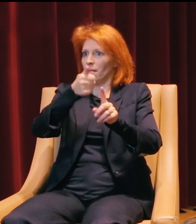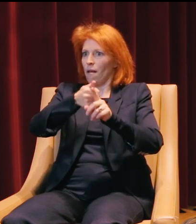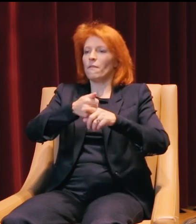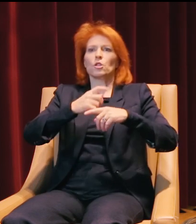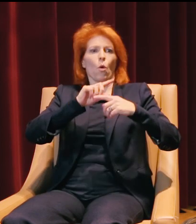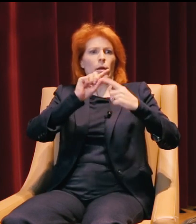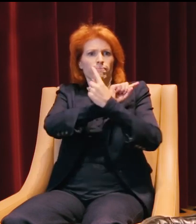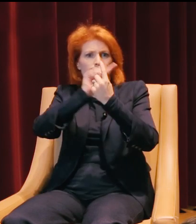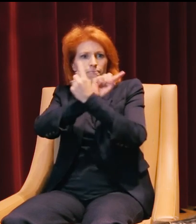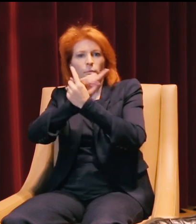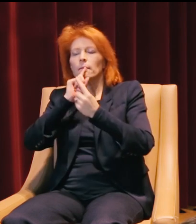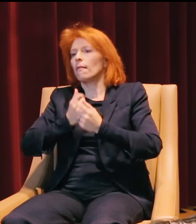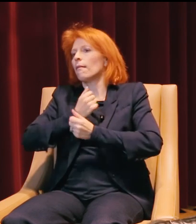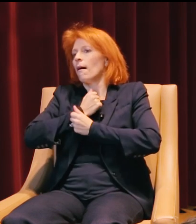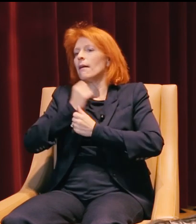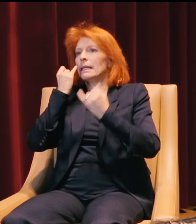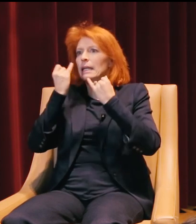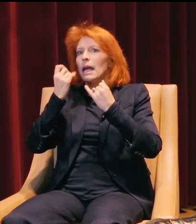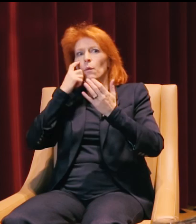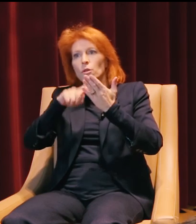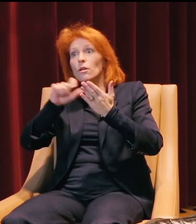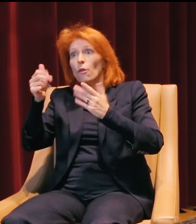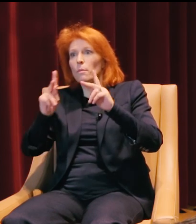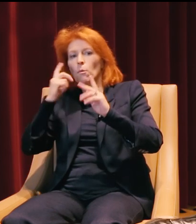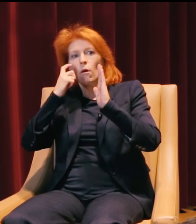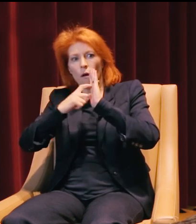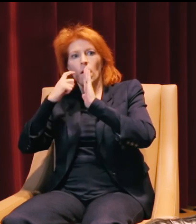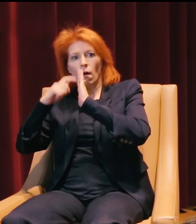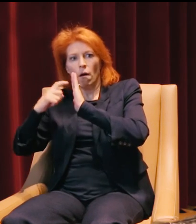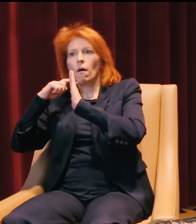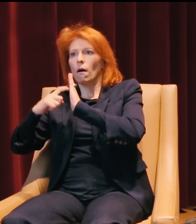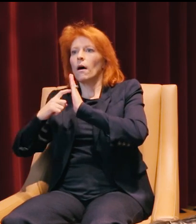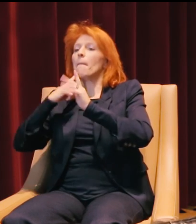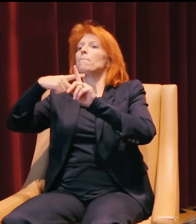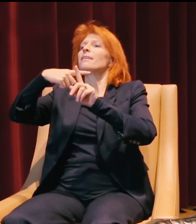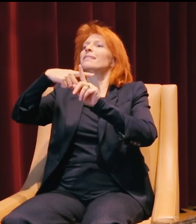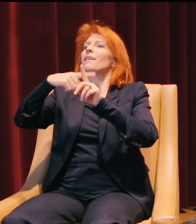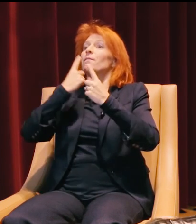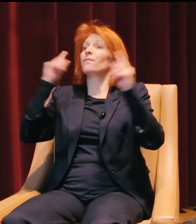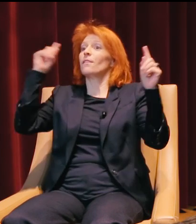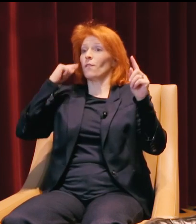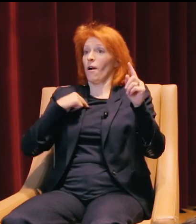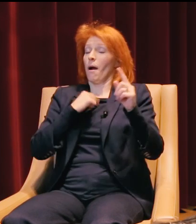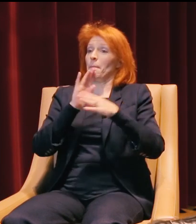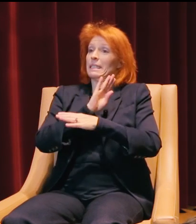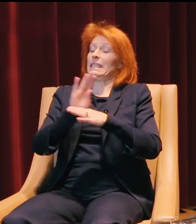and he loved the idea as well. And seeing that other people recognized a positive outlook on our business idea,